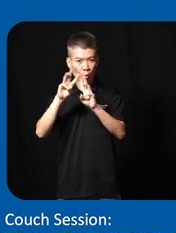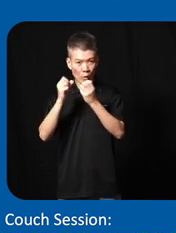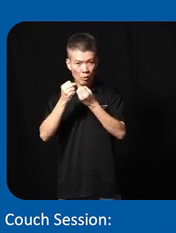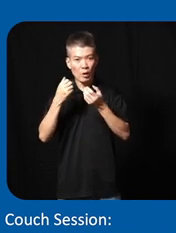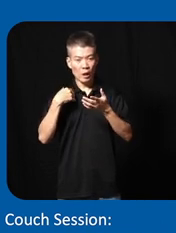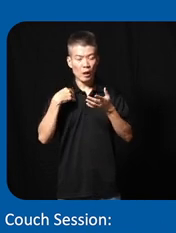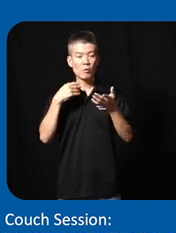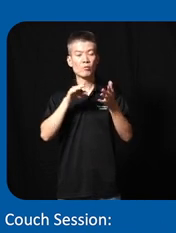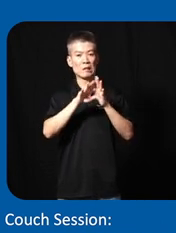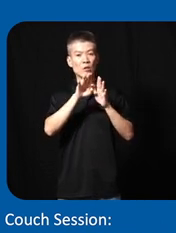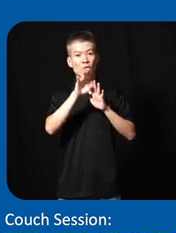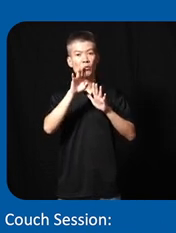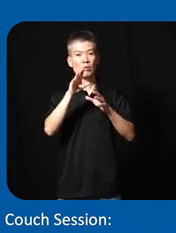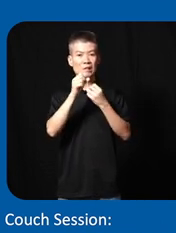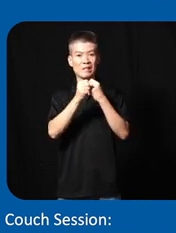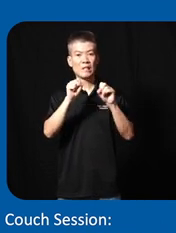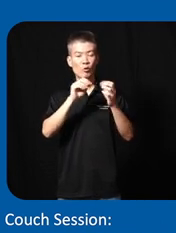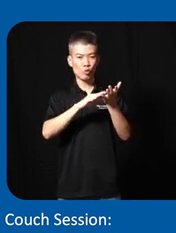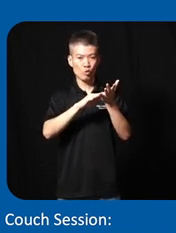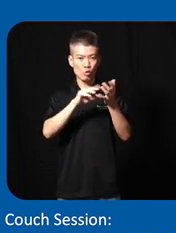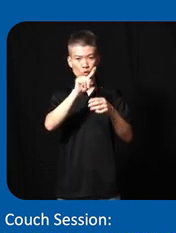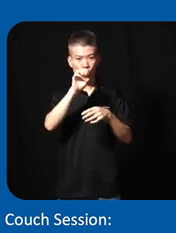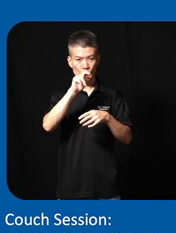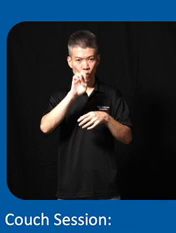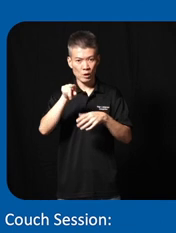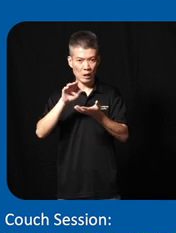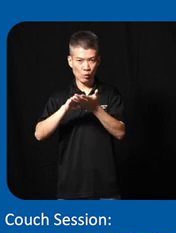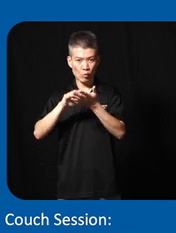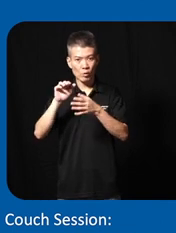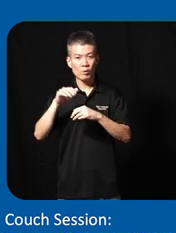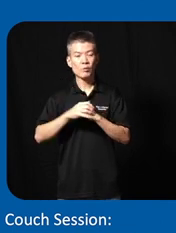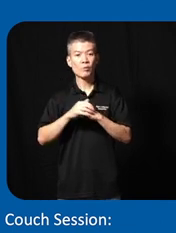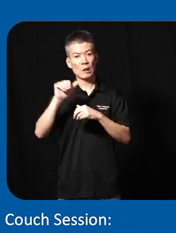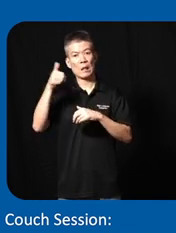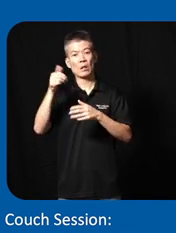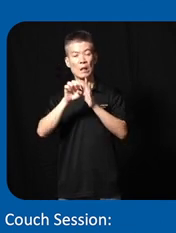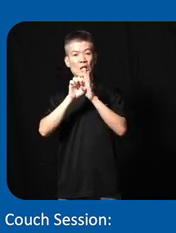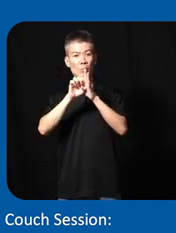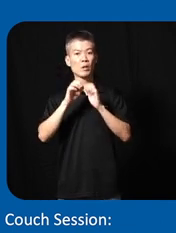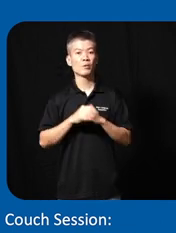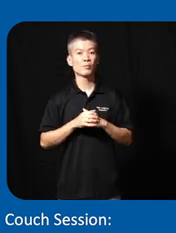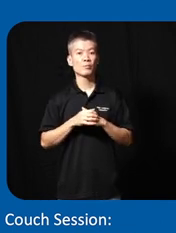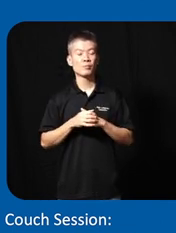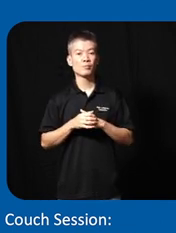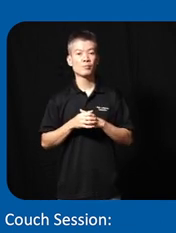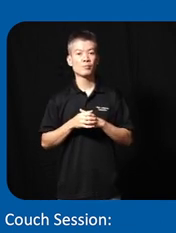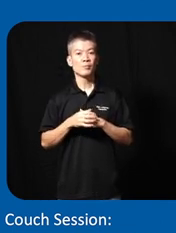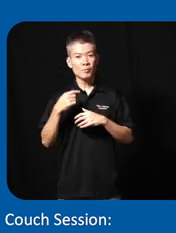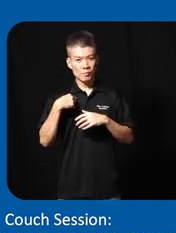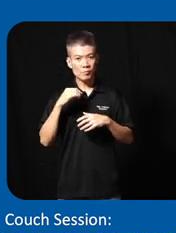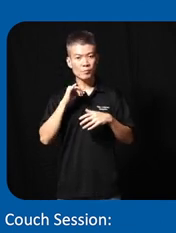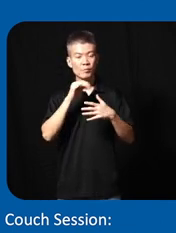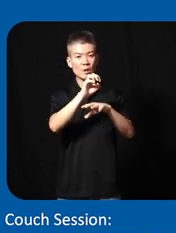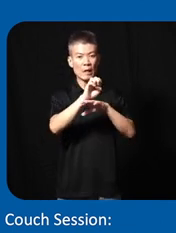school zone uh in their in their school and another uh example is uh we also uh engage um